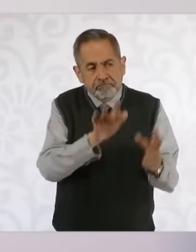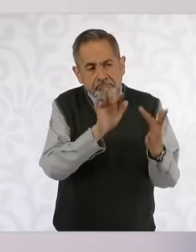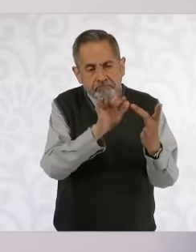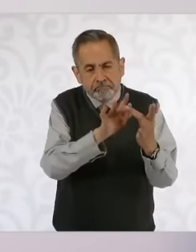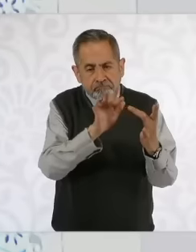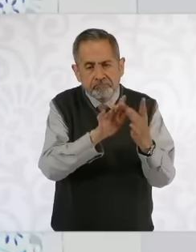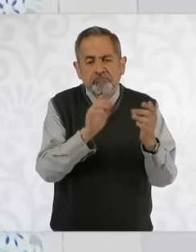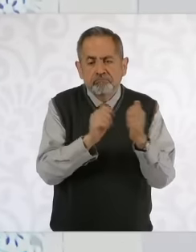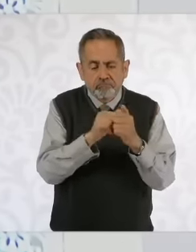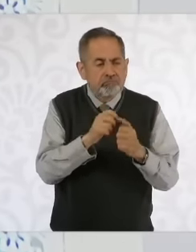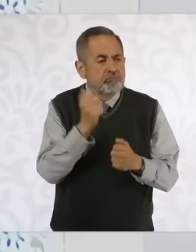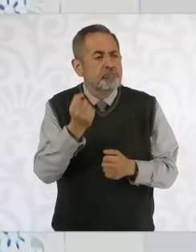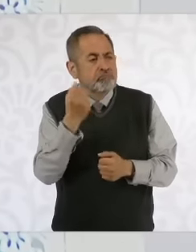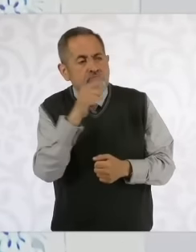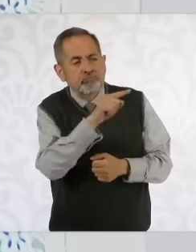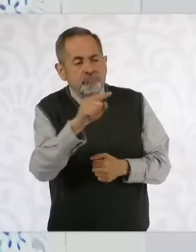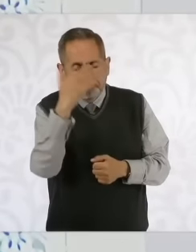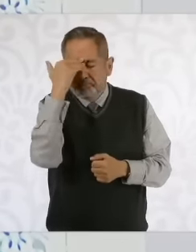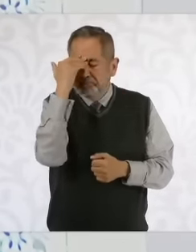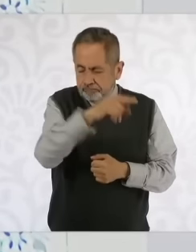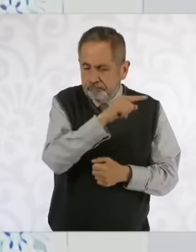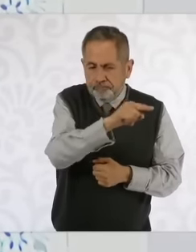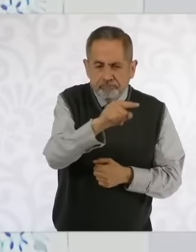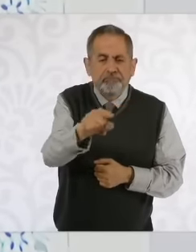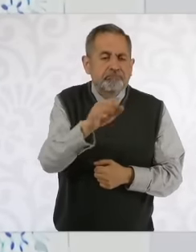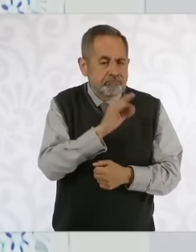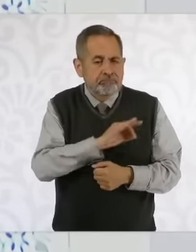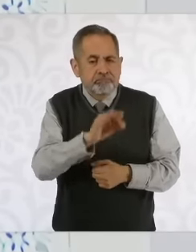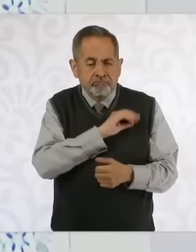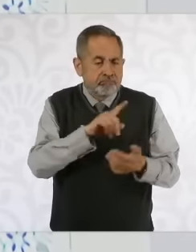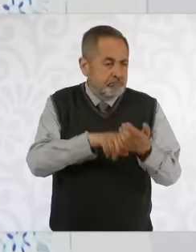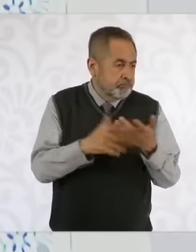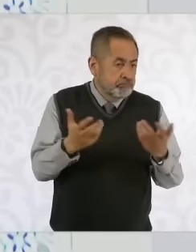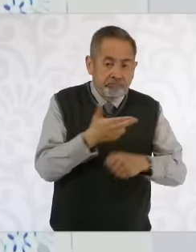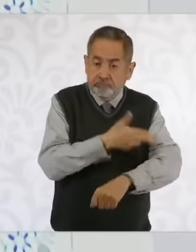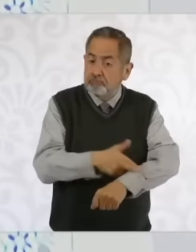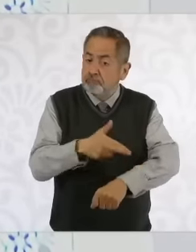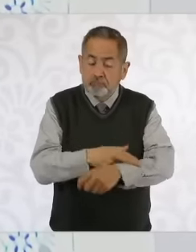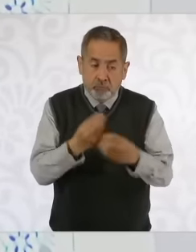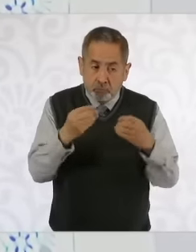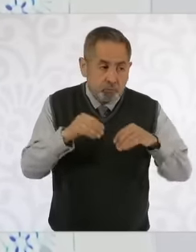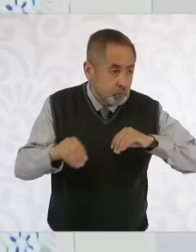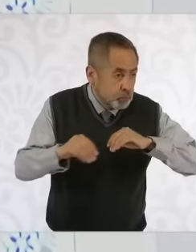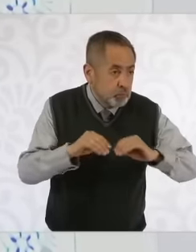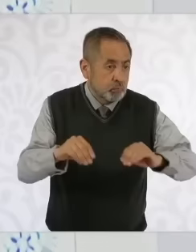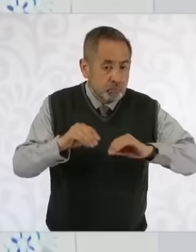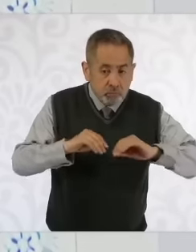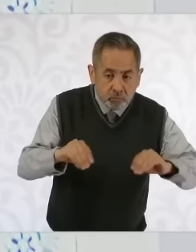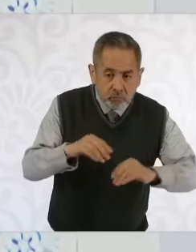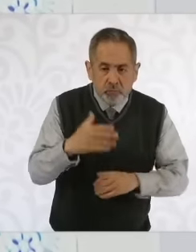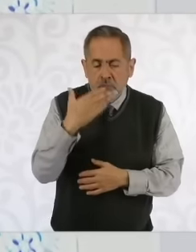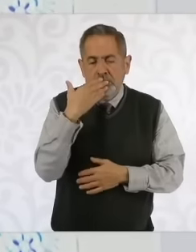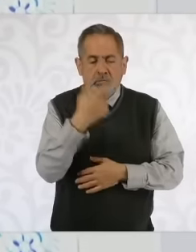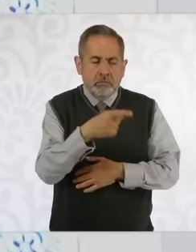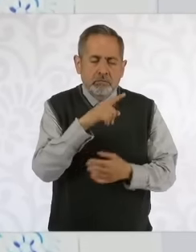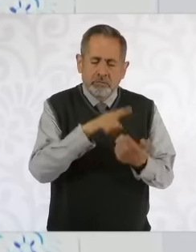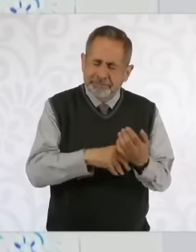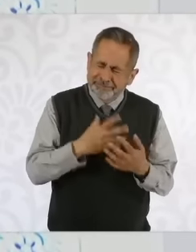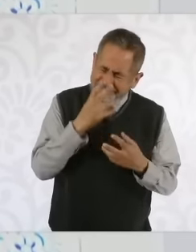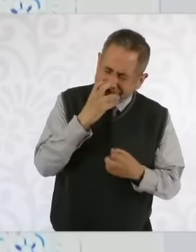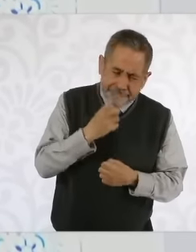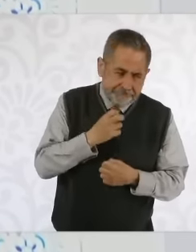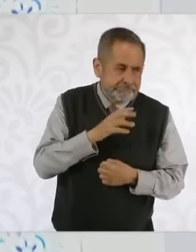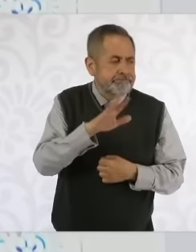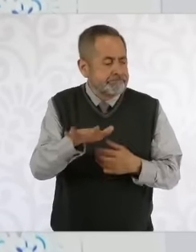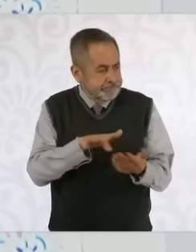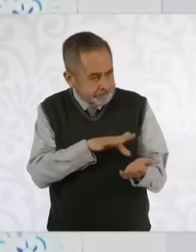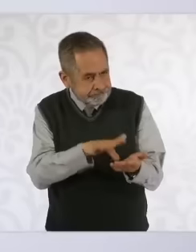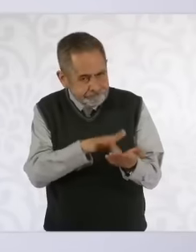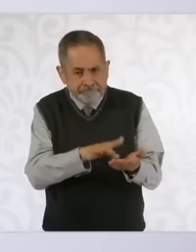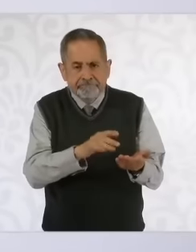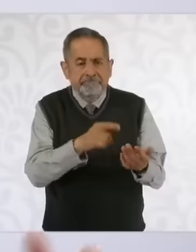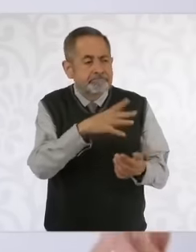some of them who we know are painfully carrying out their search and that through the